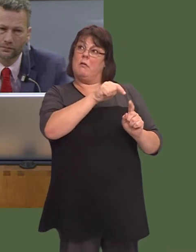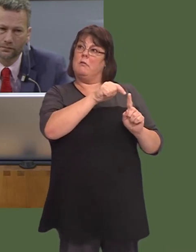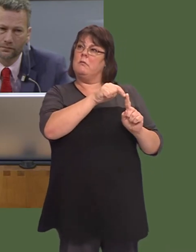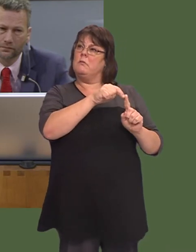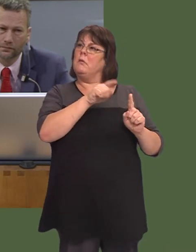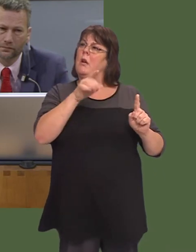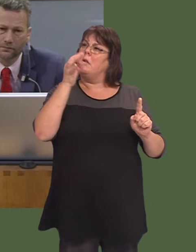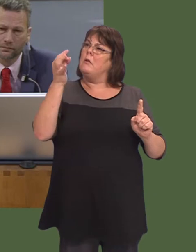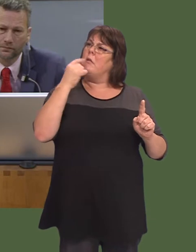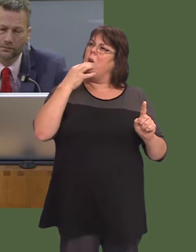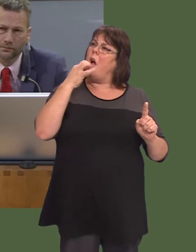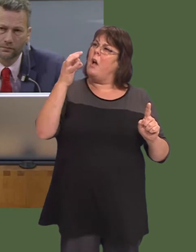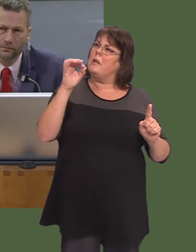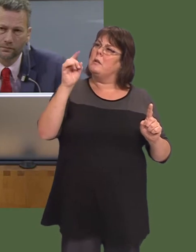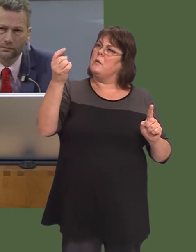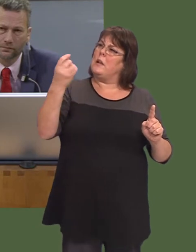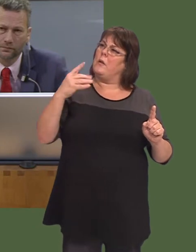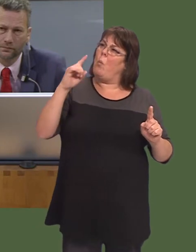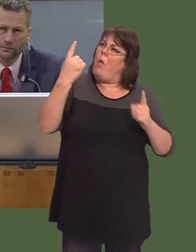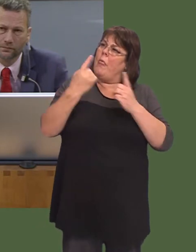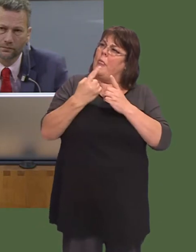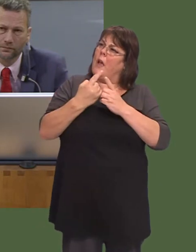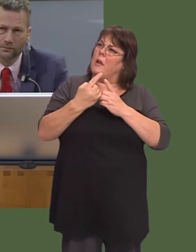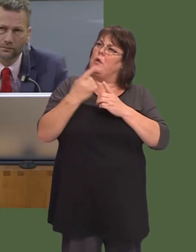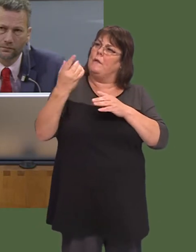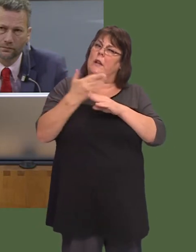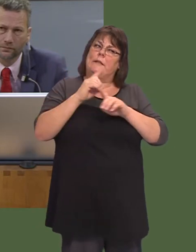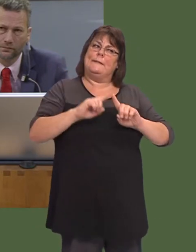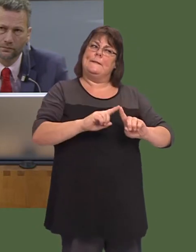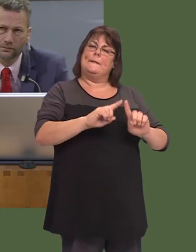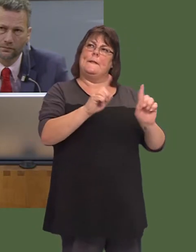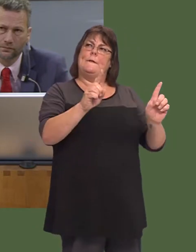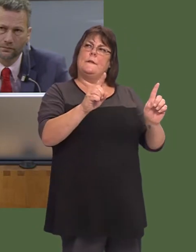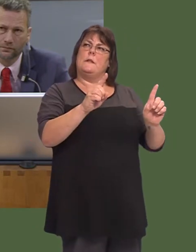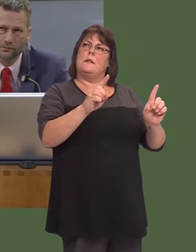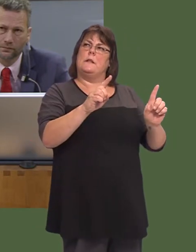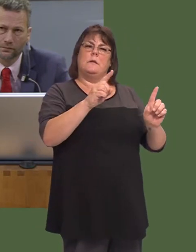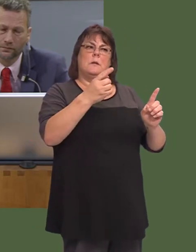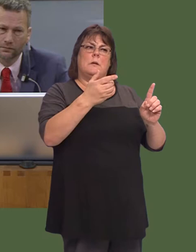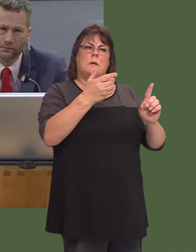oíi gymharu ‚ír chwe mis diwethaf i ddelio ‚ír problemau recriwtio? Carwyn Jones: Wel, maeín fater, wrth gwrs, iír bwrdd iechyd, ond mae yna ddyletswydd